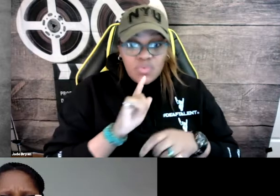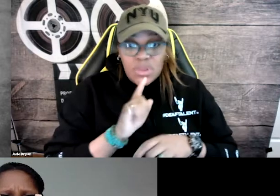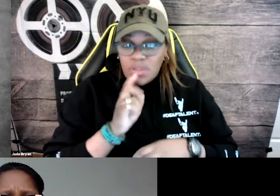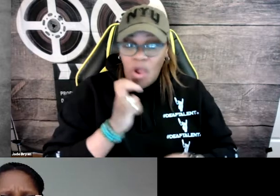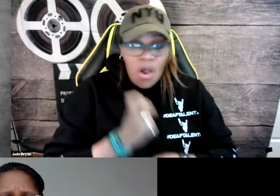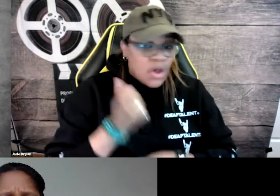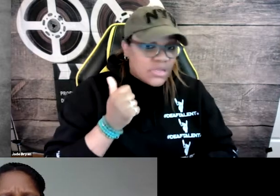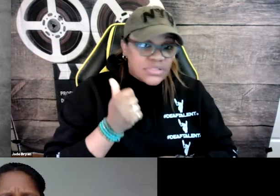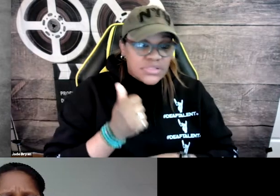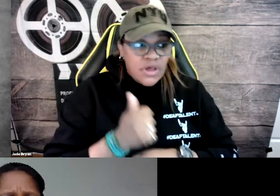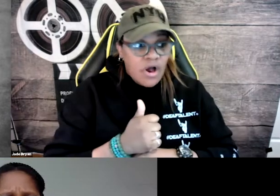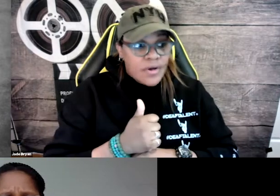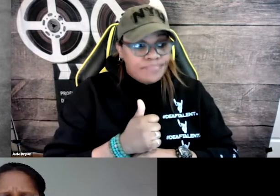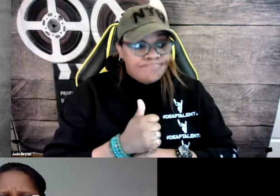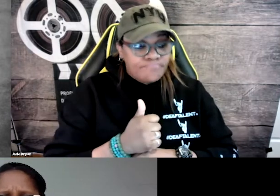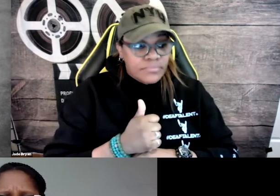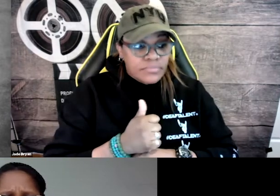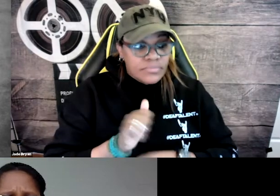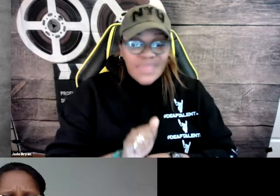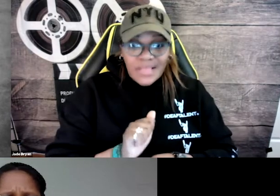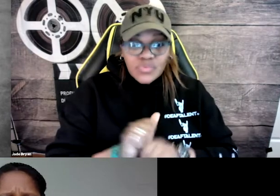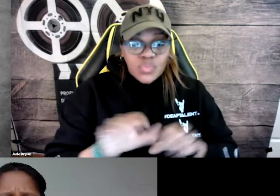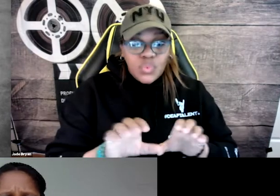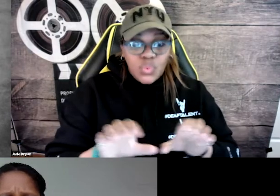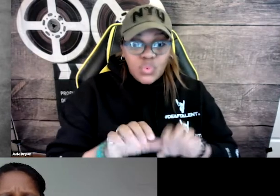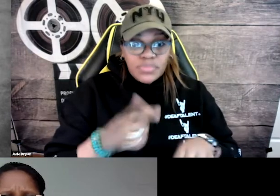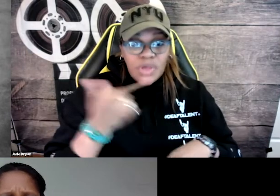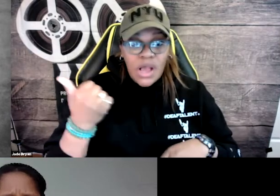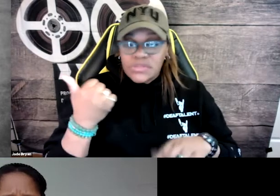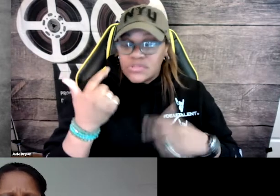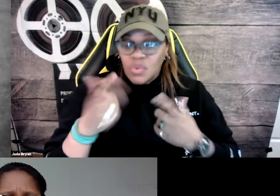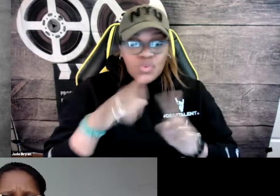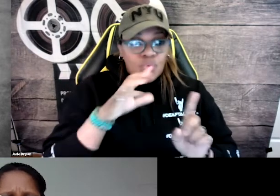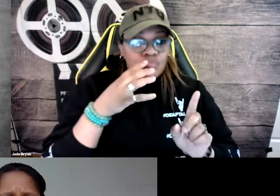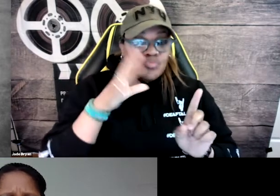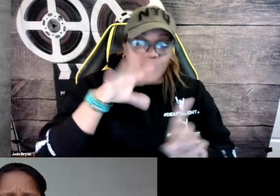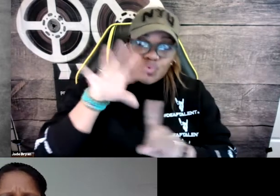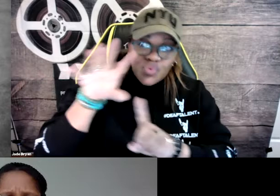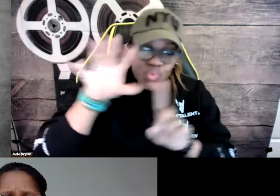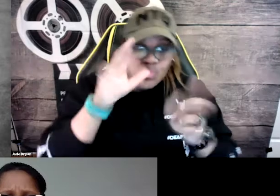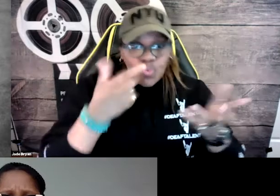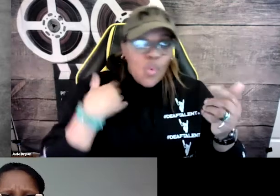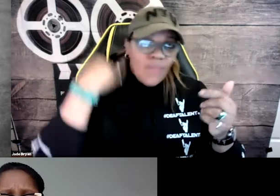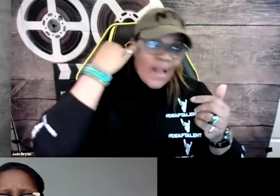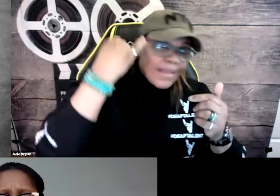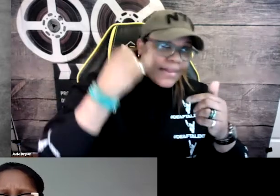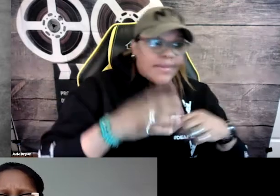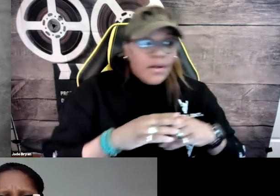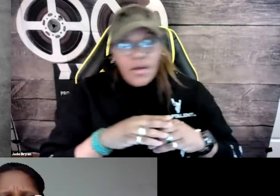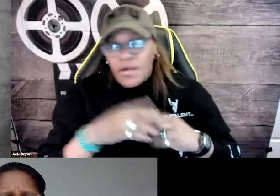We made the documentary, and it was probably one of the hardest tasks that I had to do because we were filming all over.